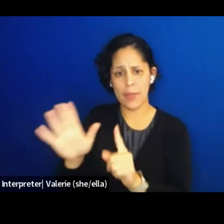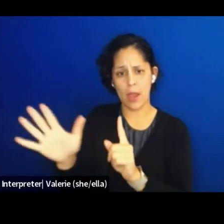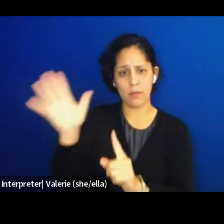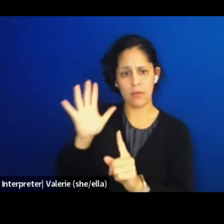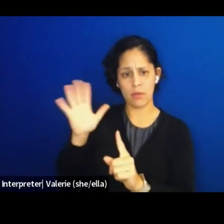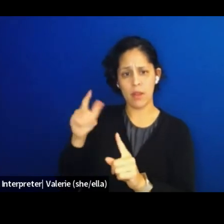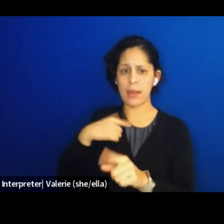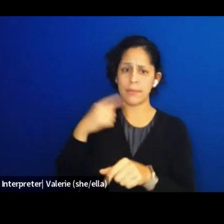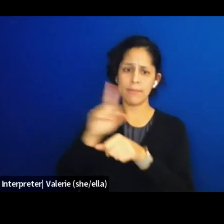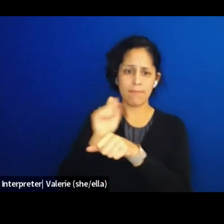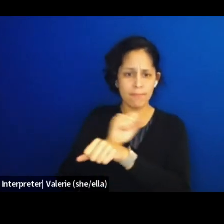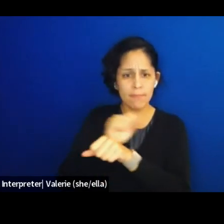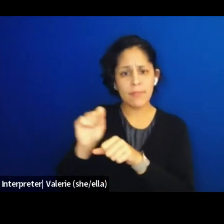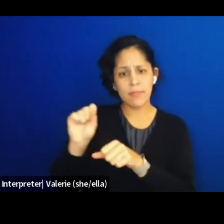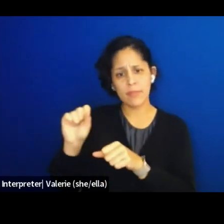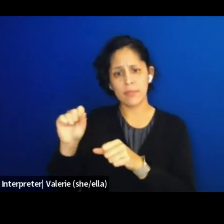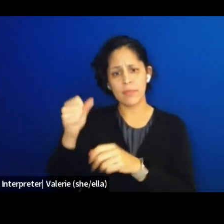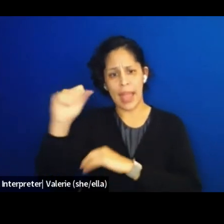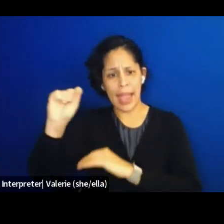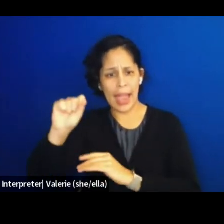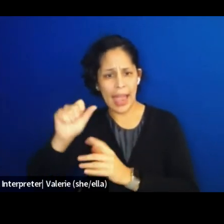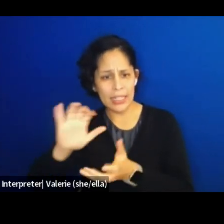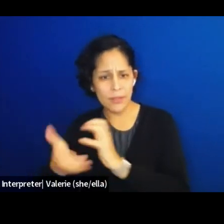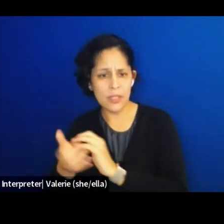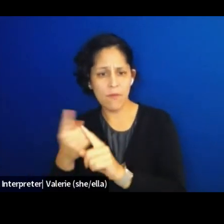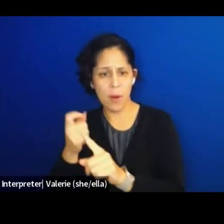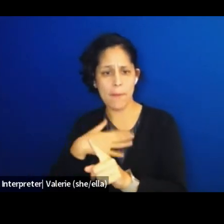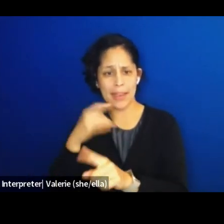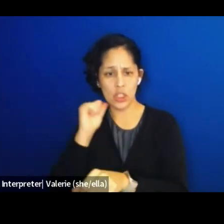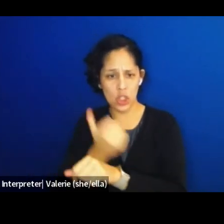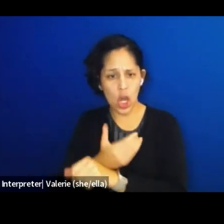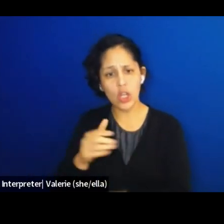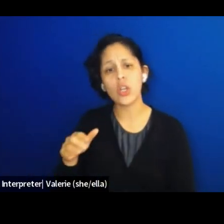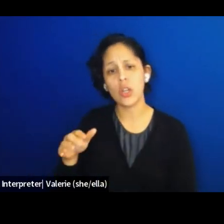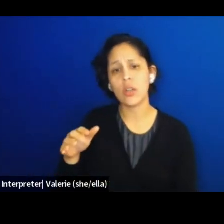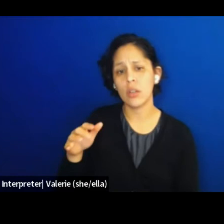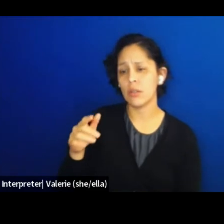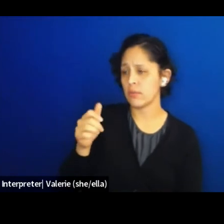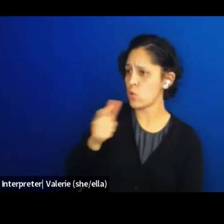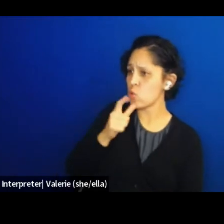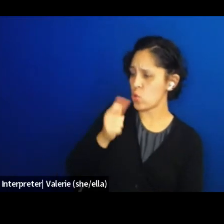Eva Murillo who is a Chicago leader in the Sunrise Youth Movement for climate change